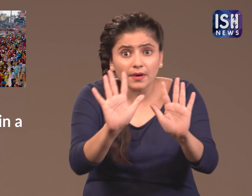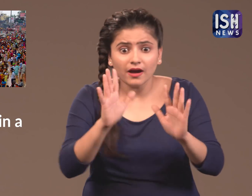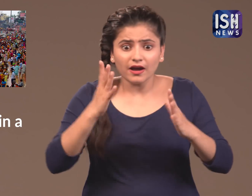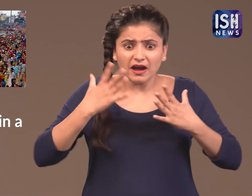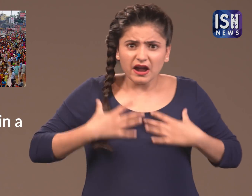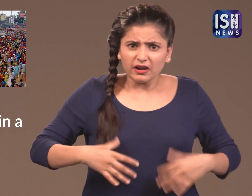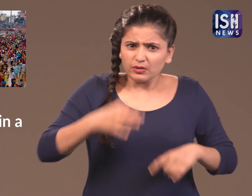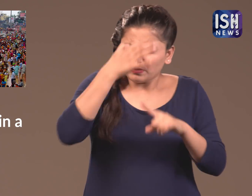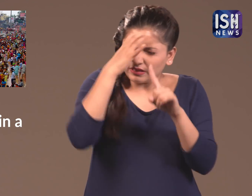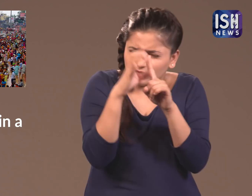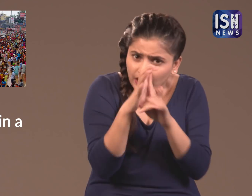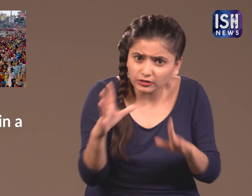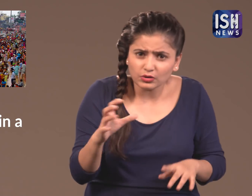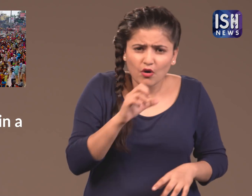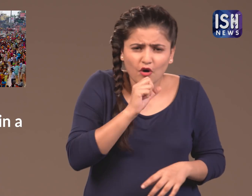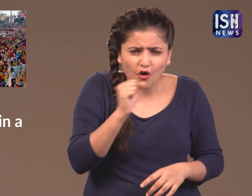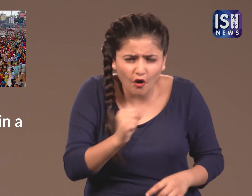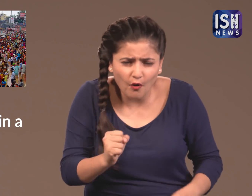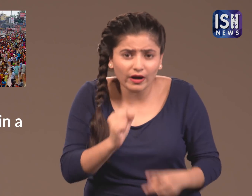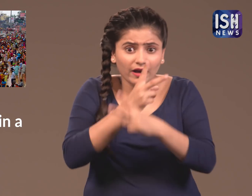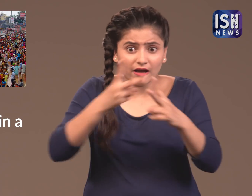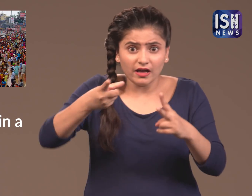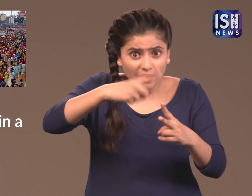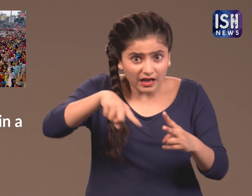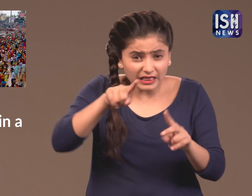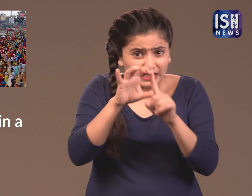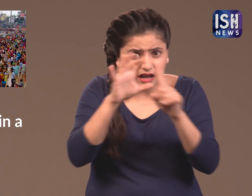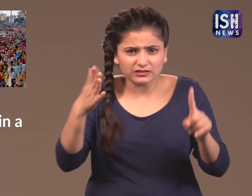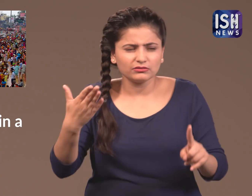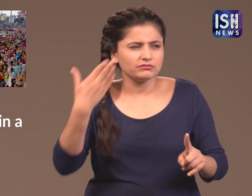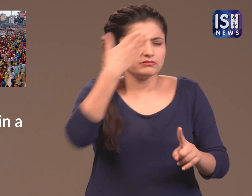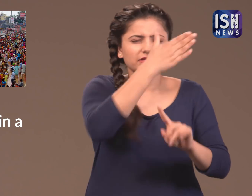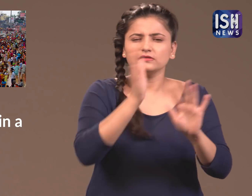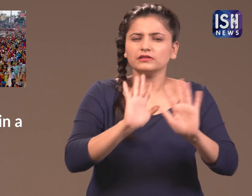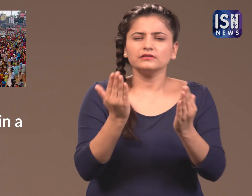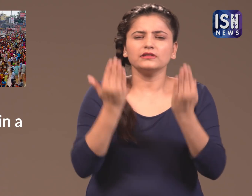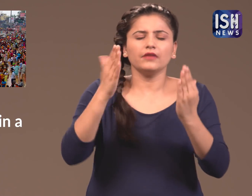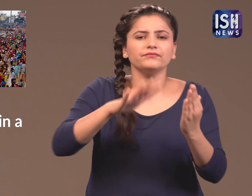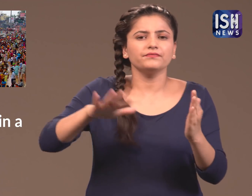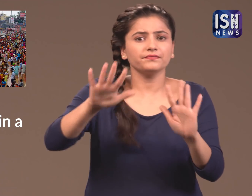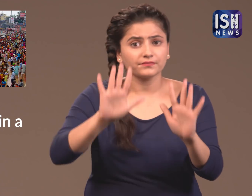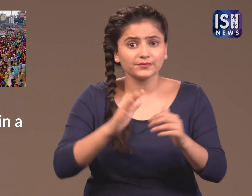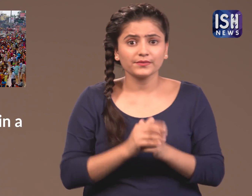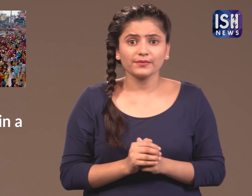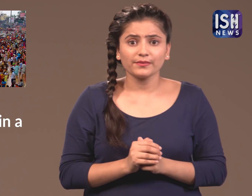If a person has a dangerous health condition and are very old, then they must avoid going. This will be safe.